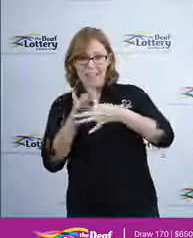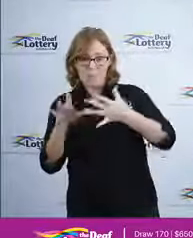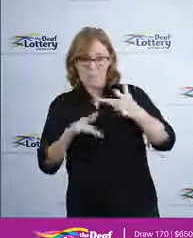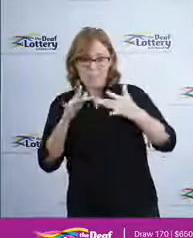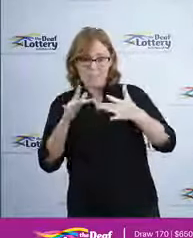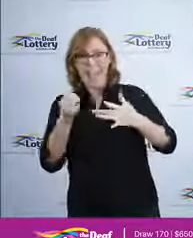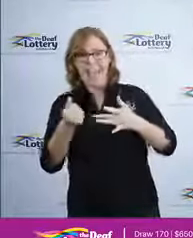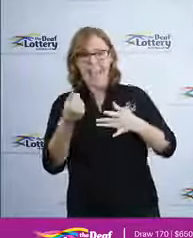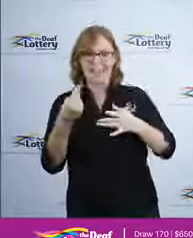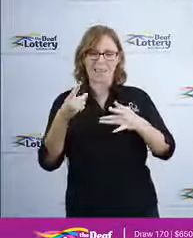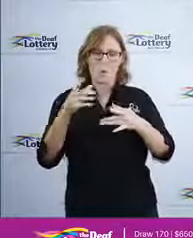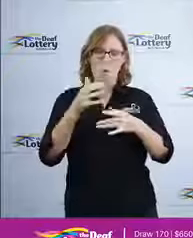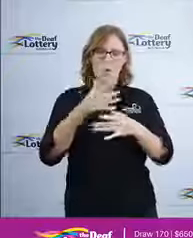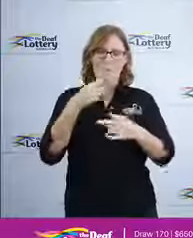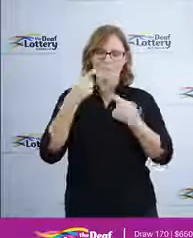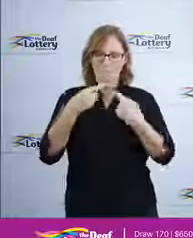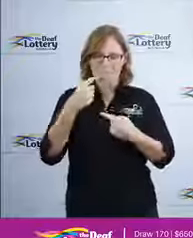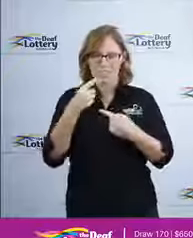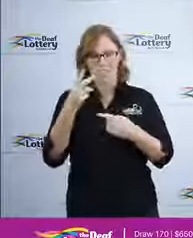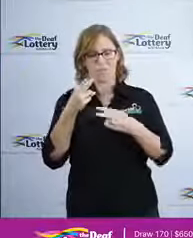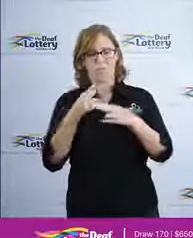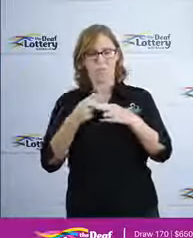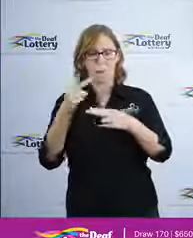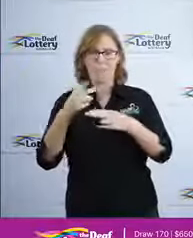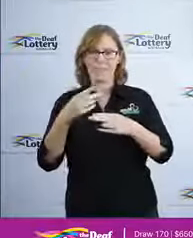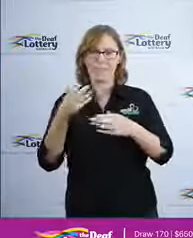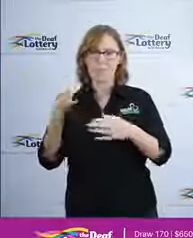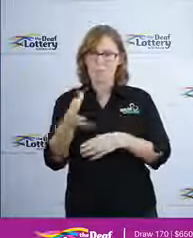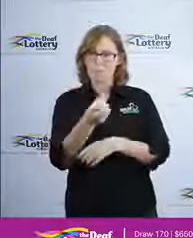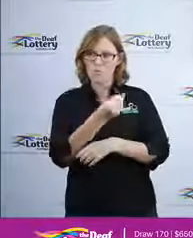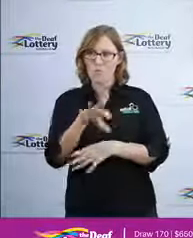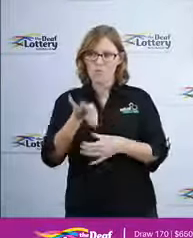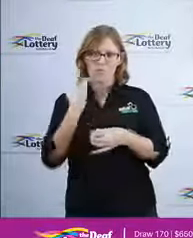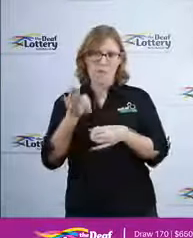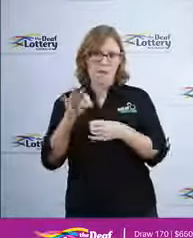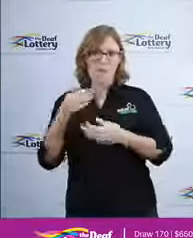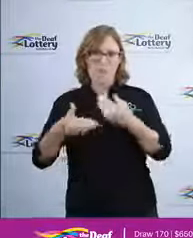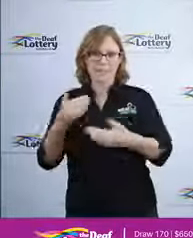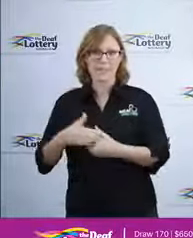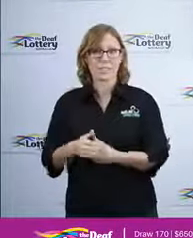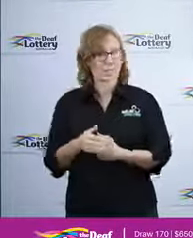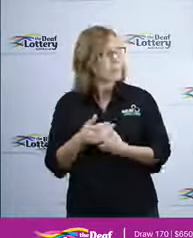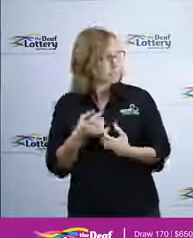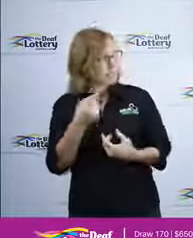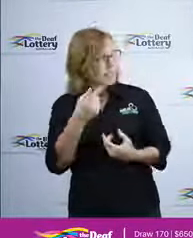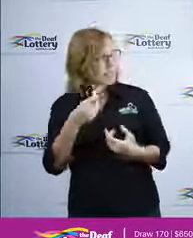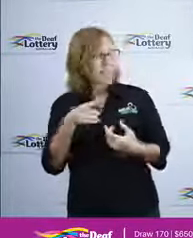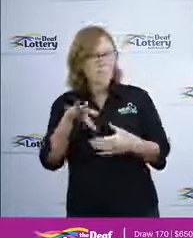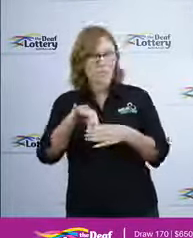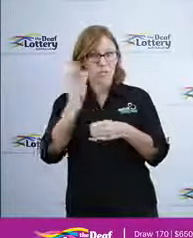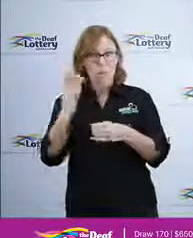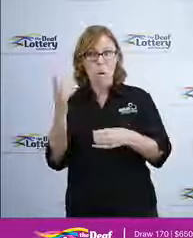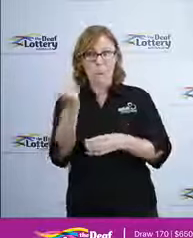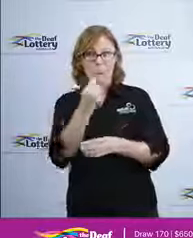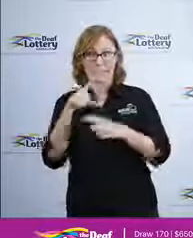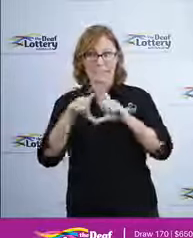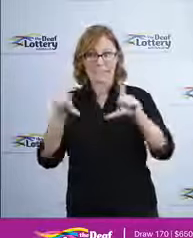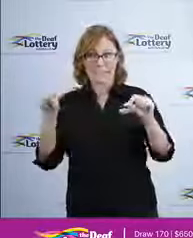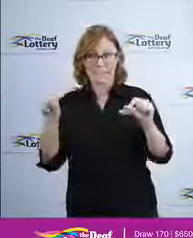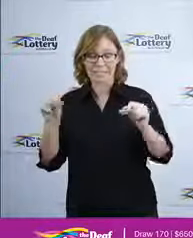information regarding drawing process. So, with that out of the way let's draw this winning ticket number. Fantastic and while we wait for that lucky ticket number